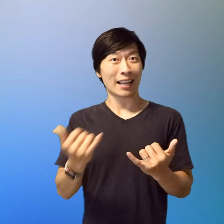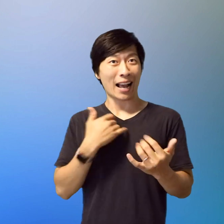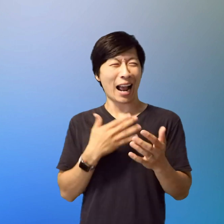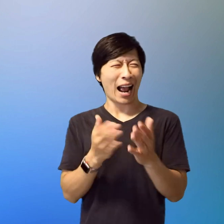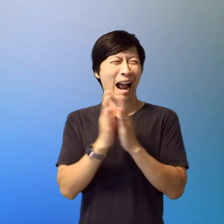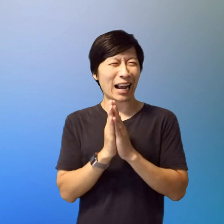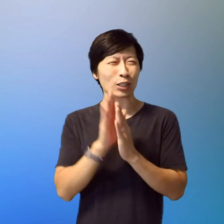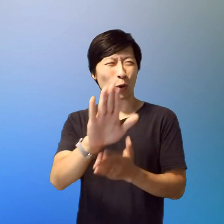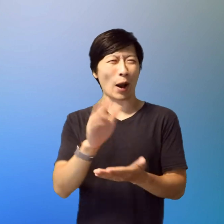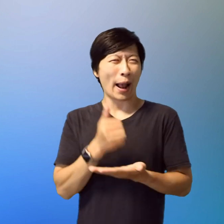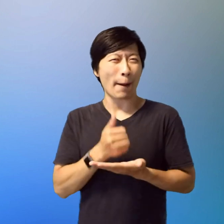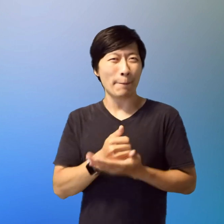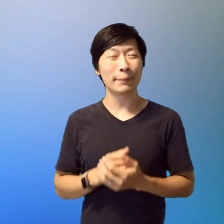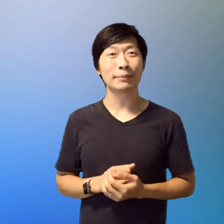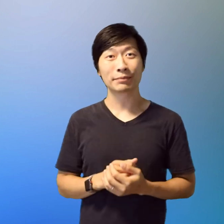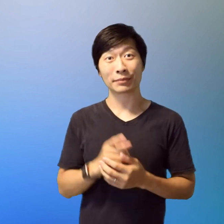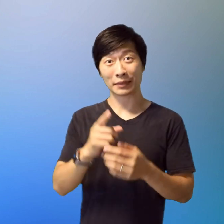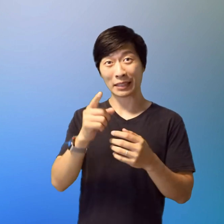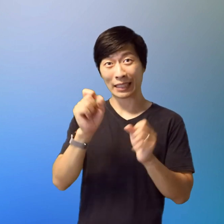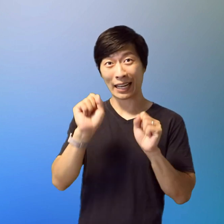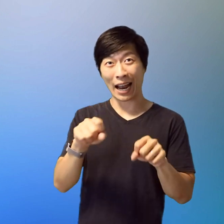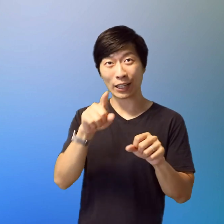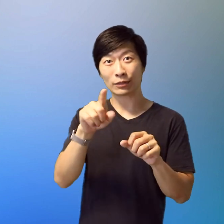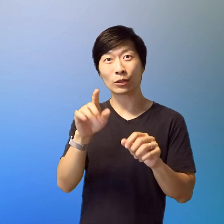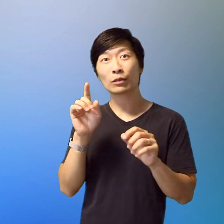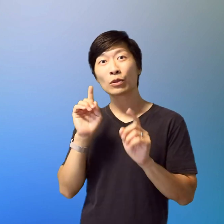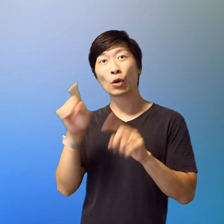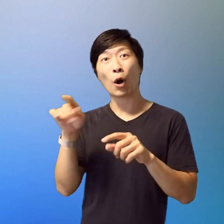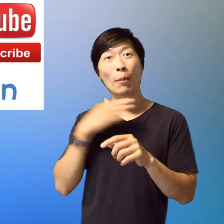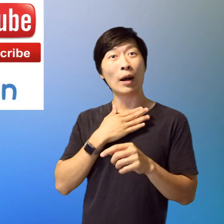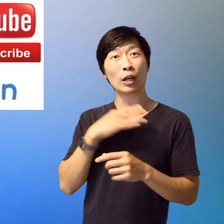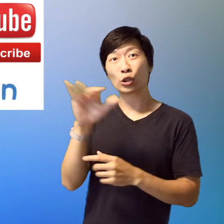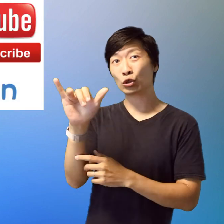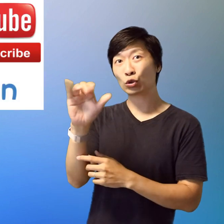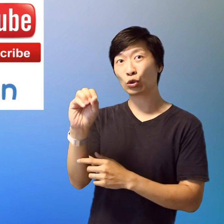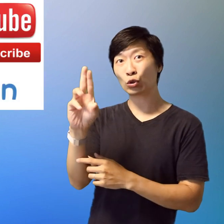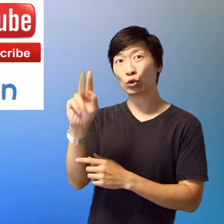your friends about my videos so I'd like to ask for your help now. Can you go to